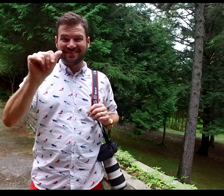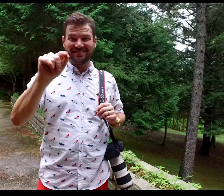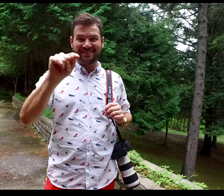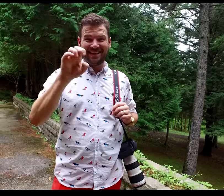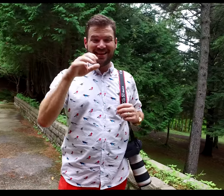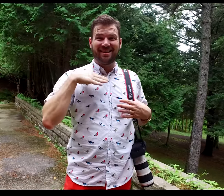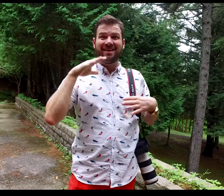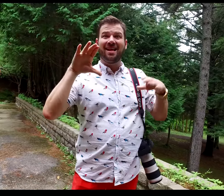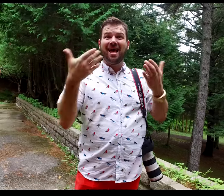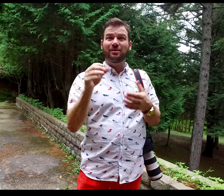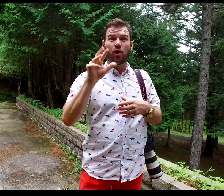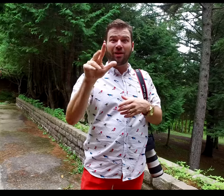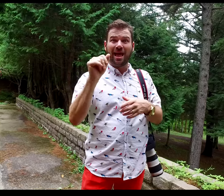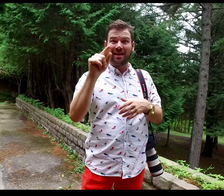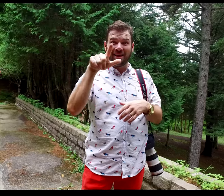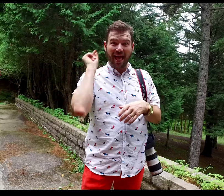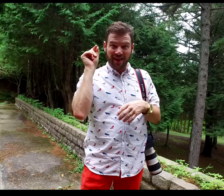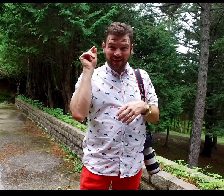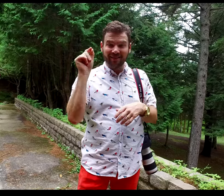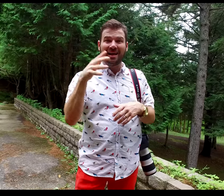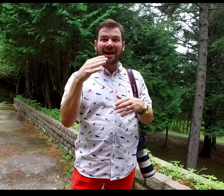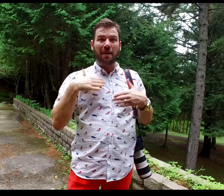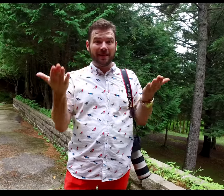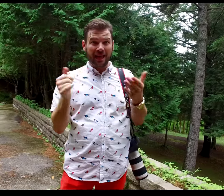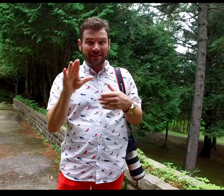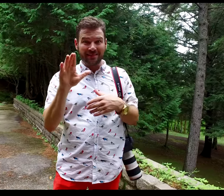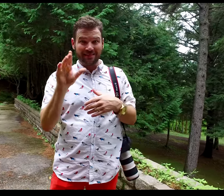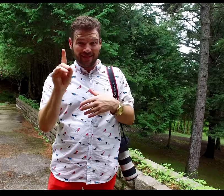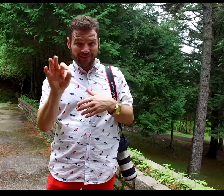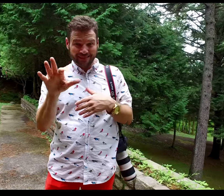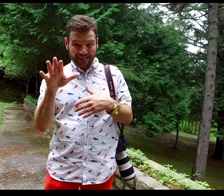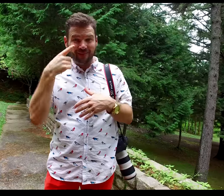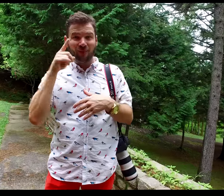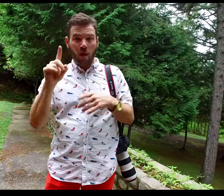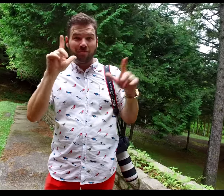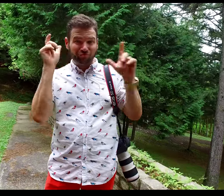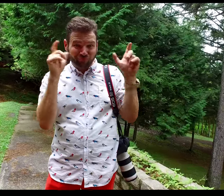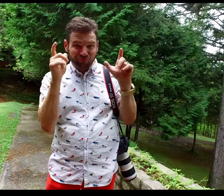Hi! I’m Tate. I’m from the class of 2003. I am here at Deaf Film Camp as a photographer.